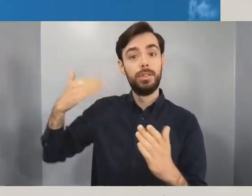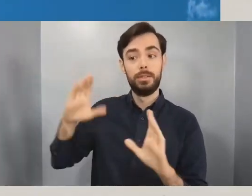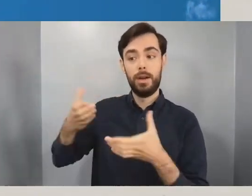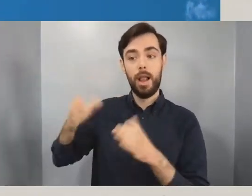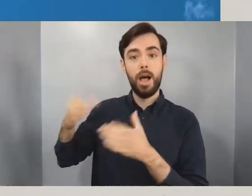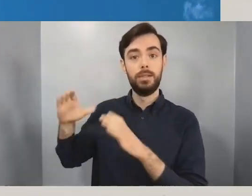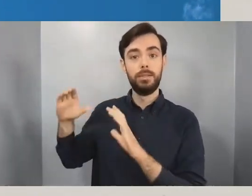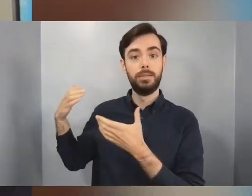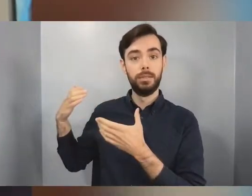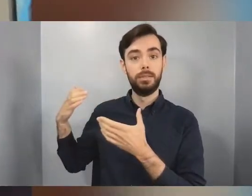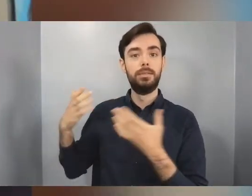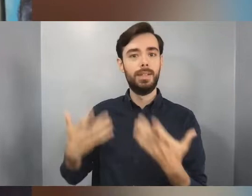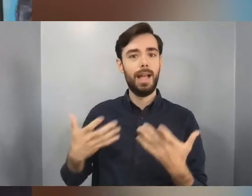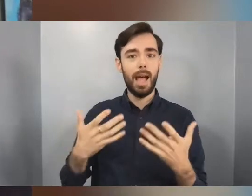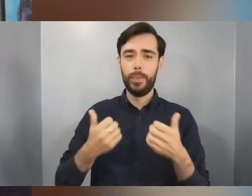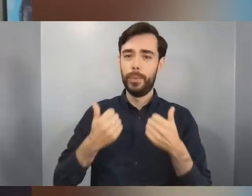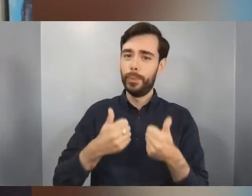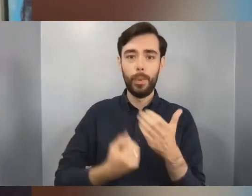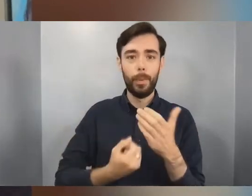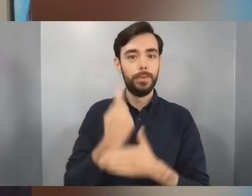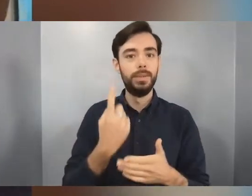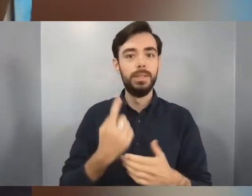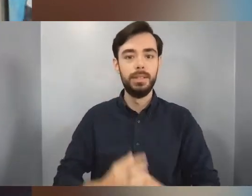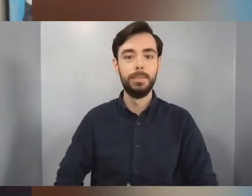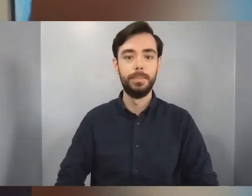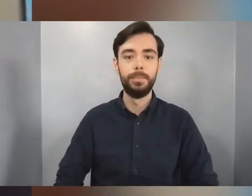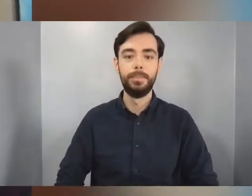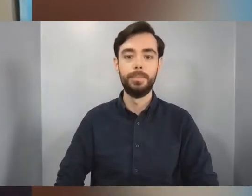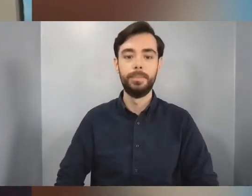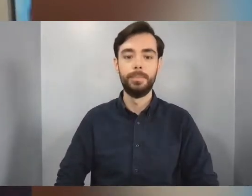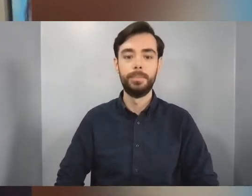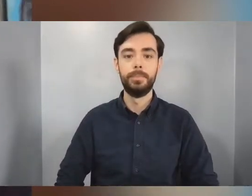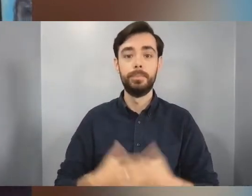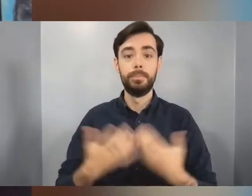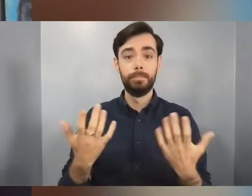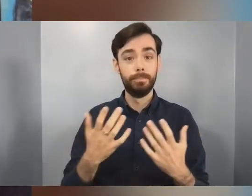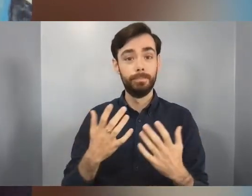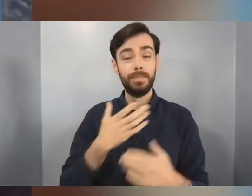The world needs your talents the world needs your qualification and Bristol